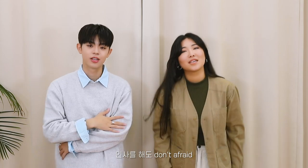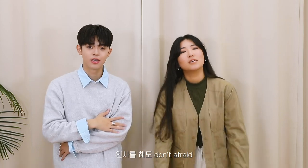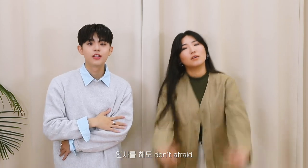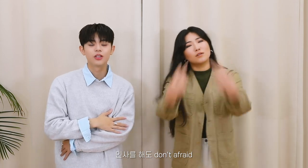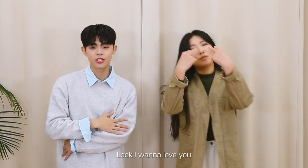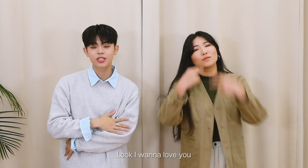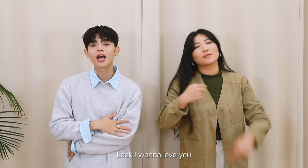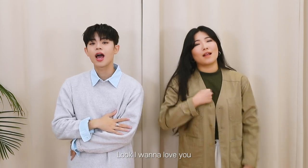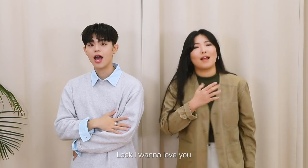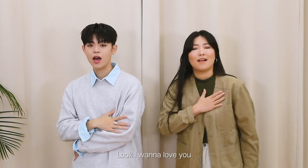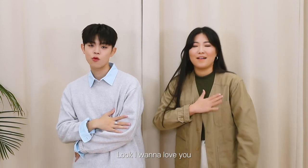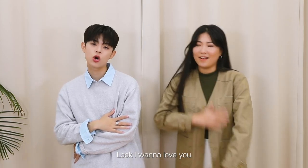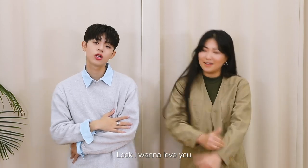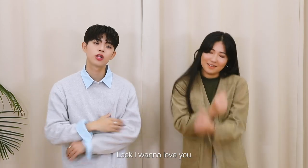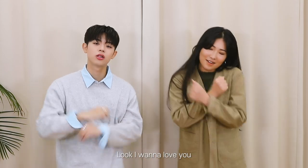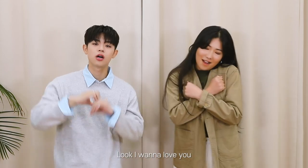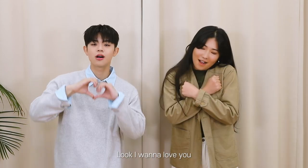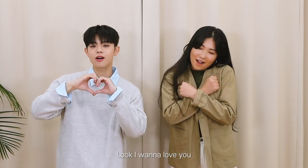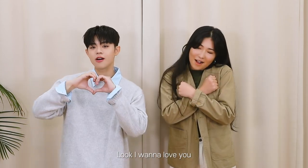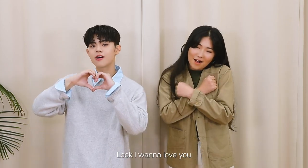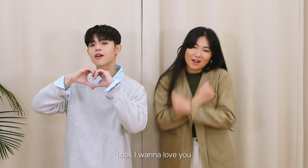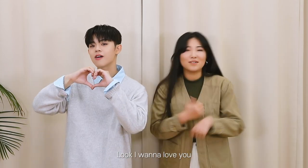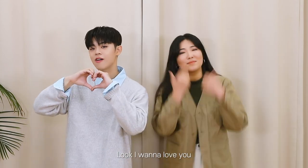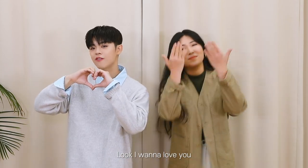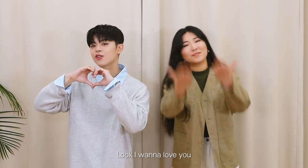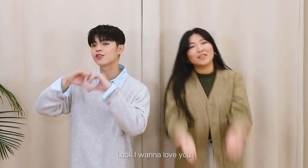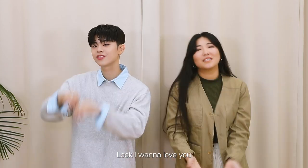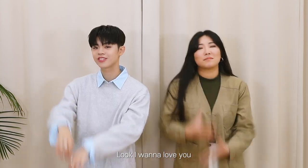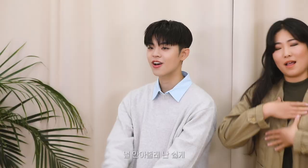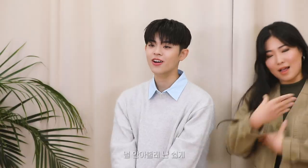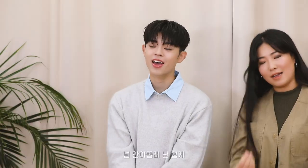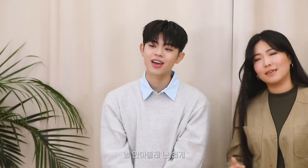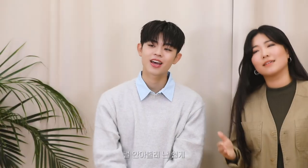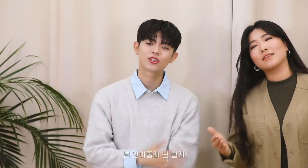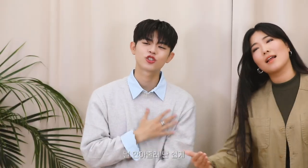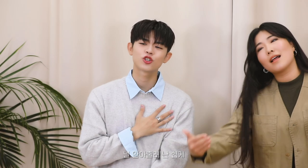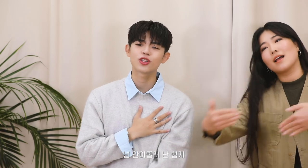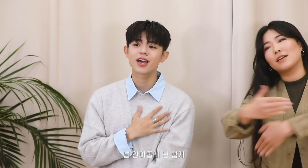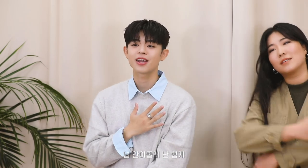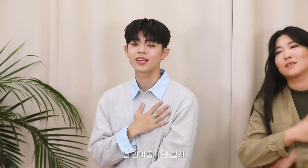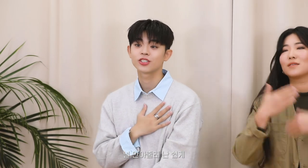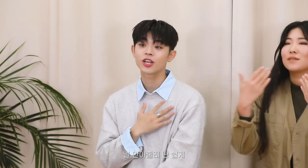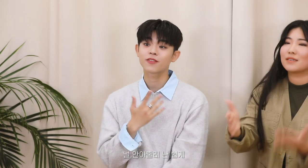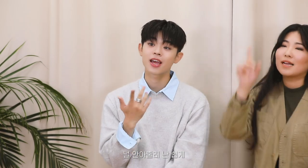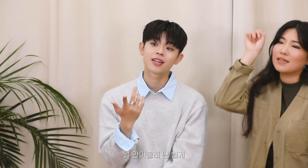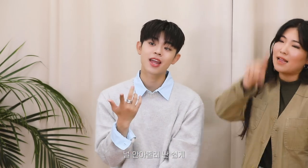Look I wanna love you I'm gonna hug you easily